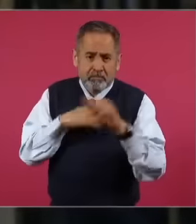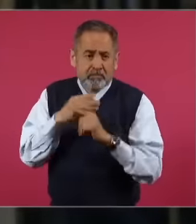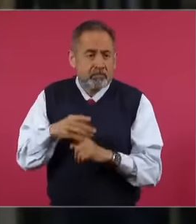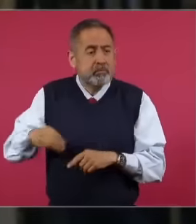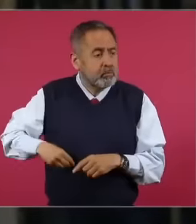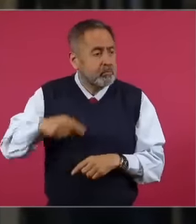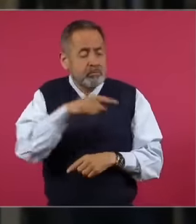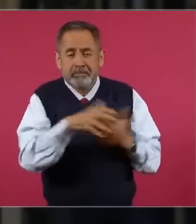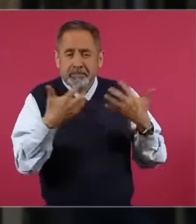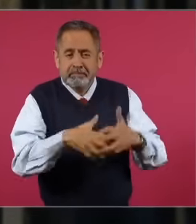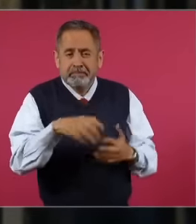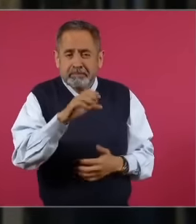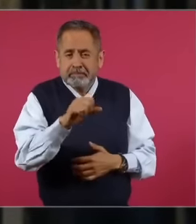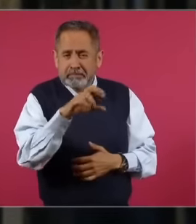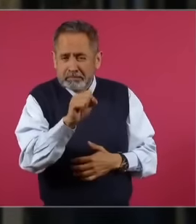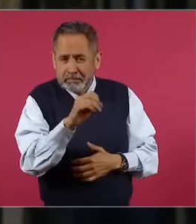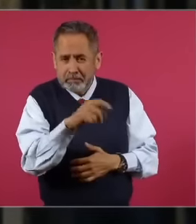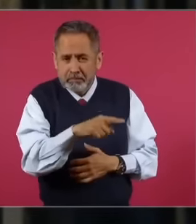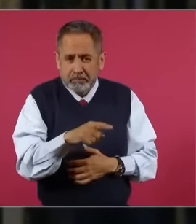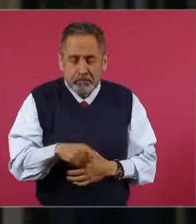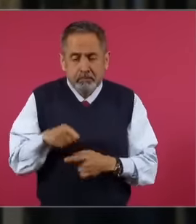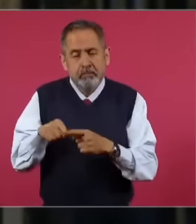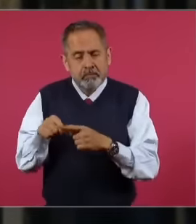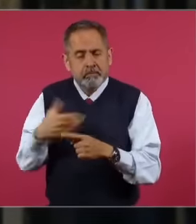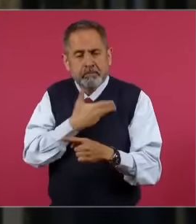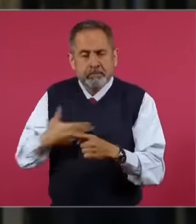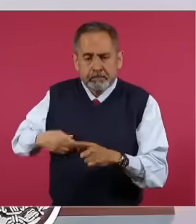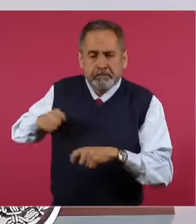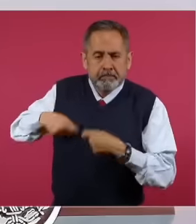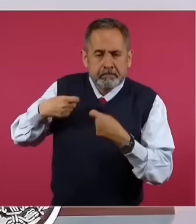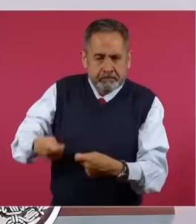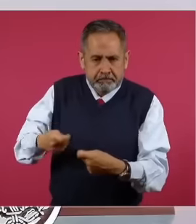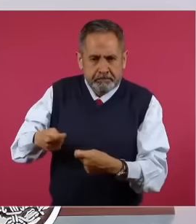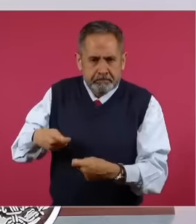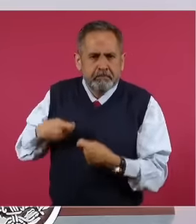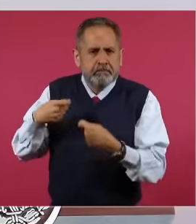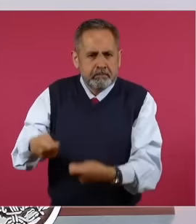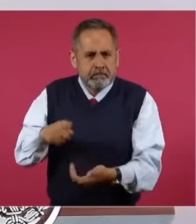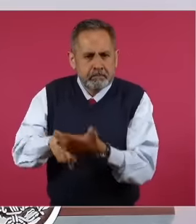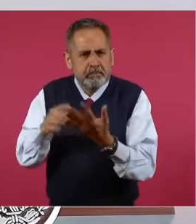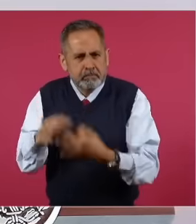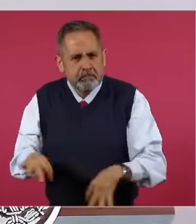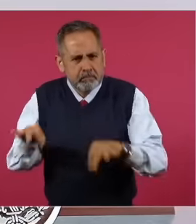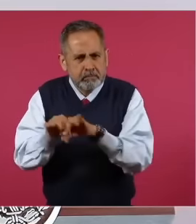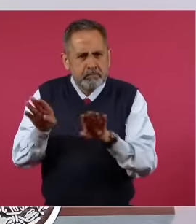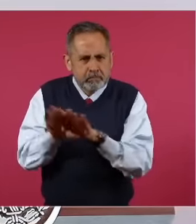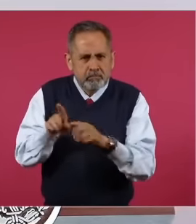this should be valued in a transexennial matter that was gave all the importance and that it was